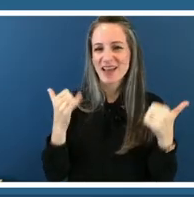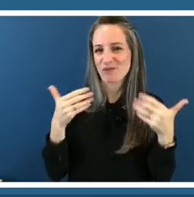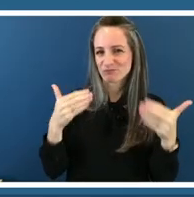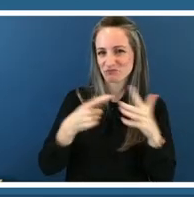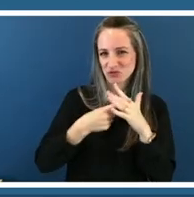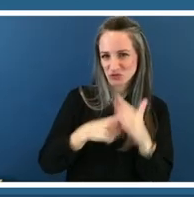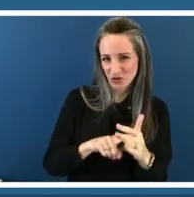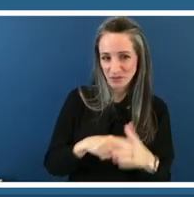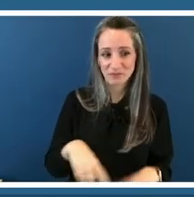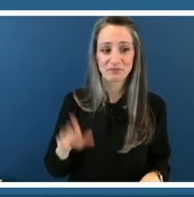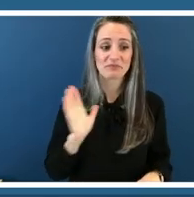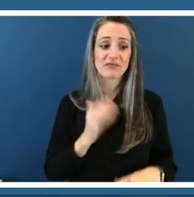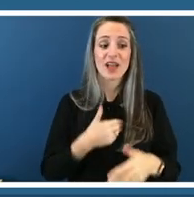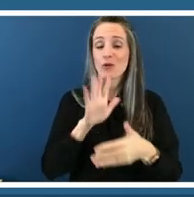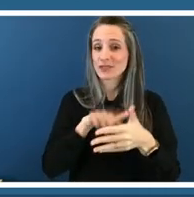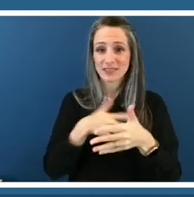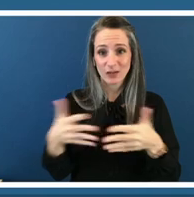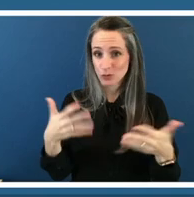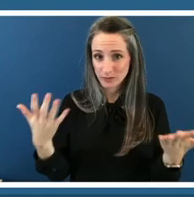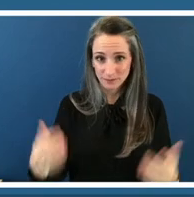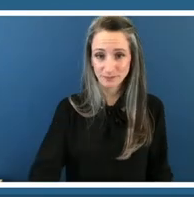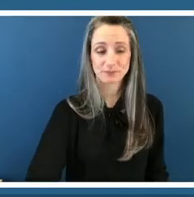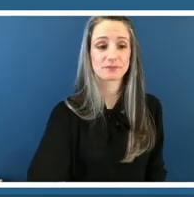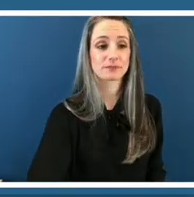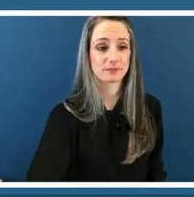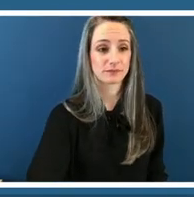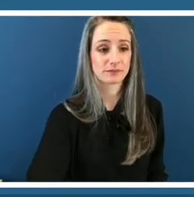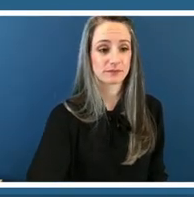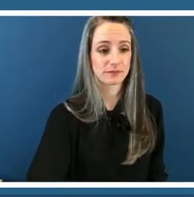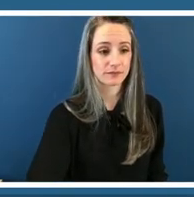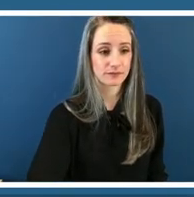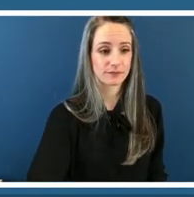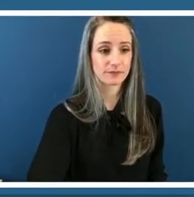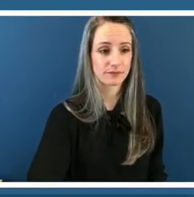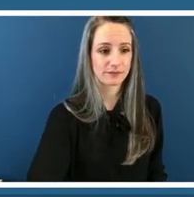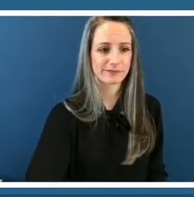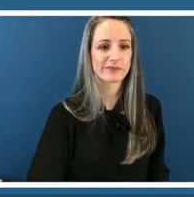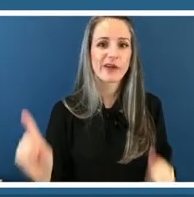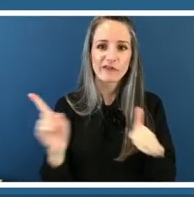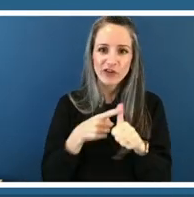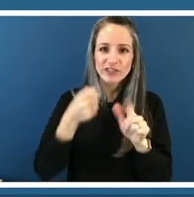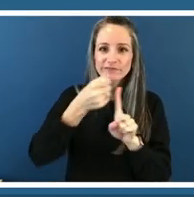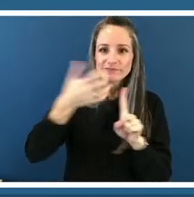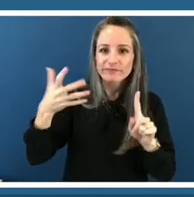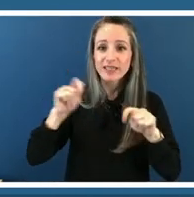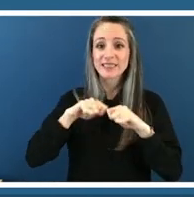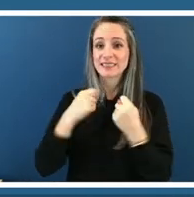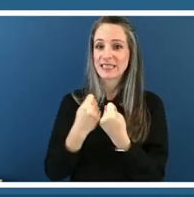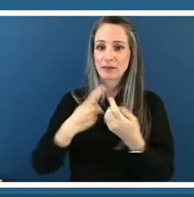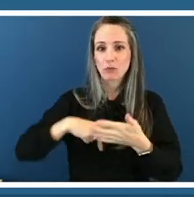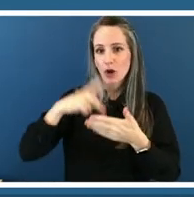we're going to first tell you a little bit about teen programming at the